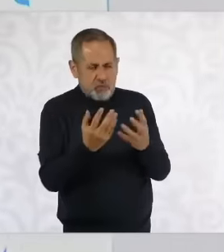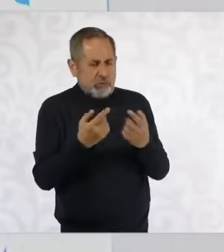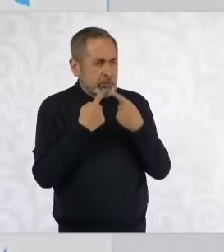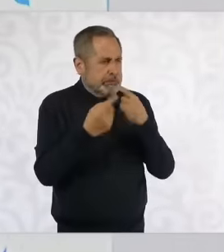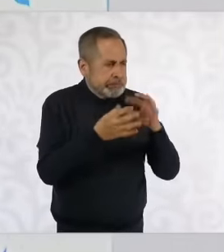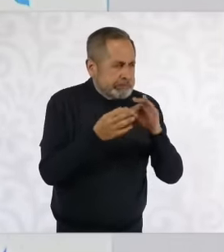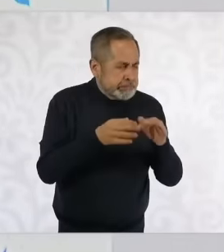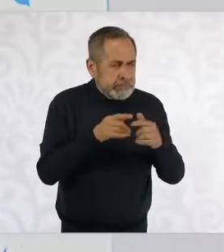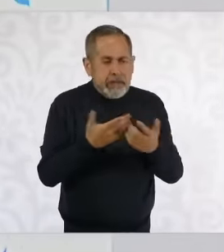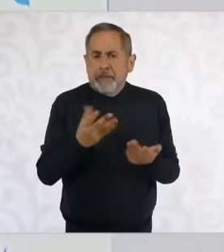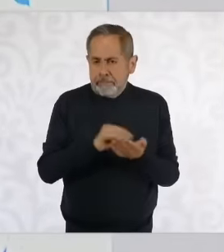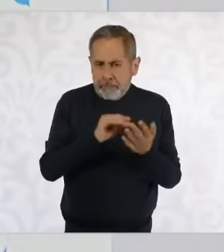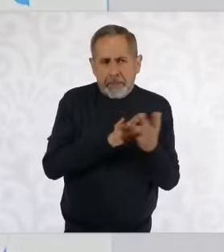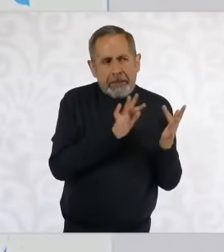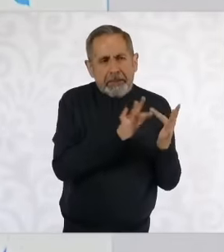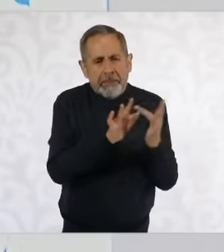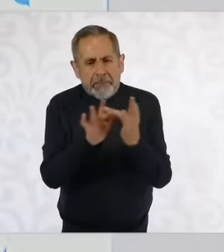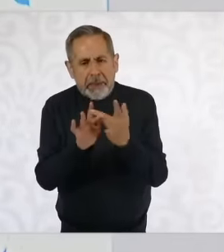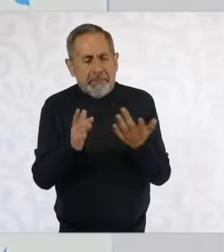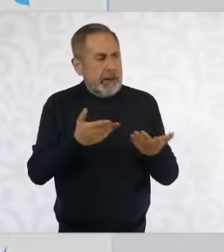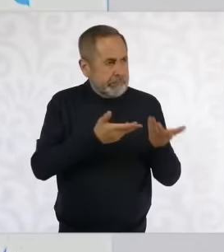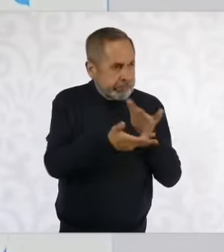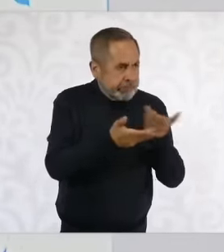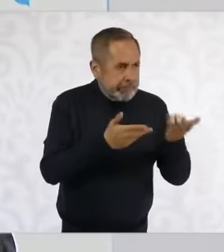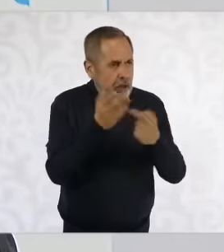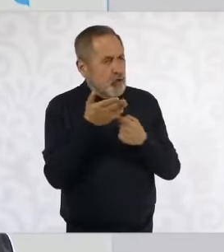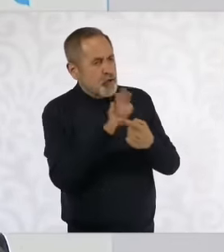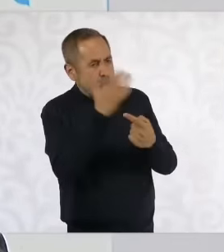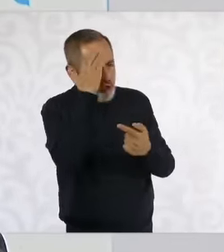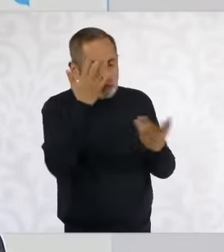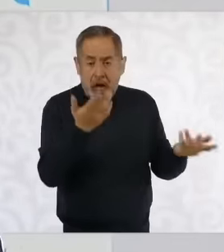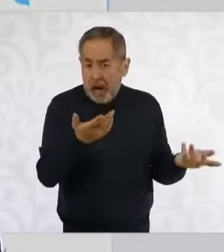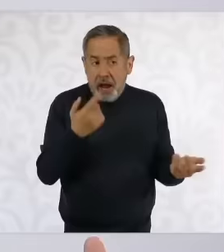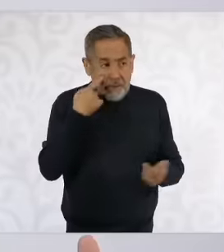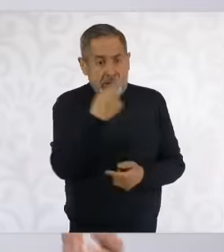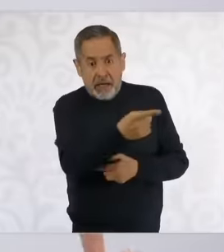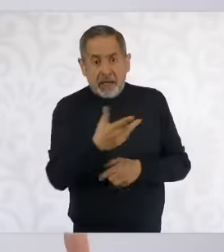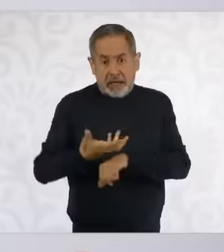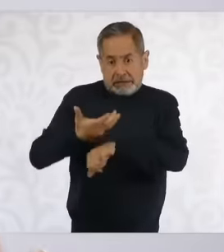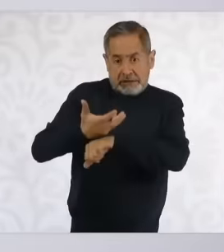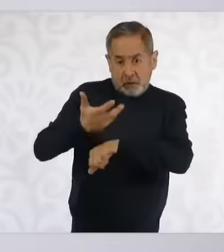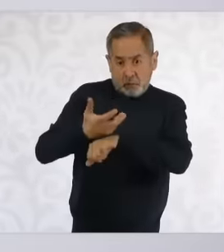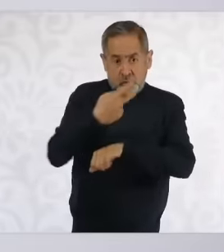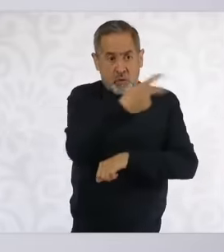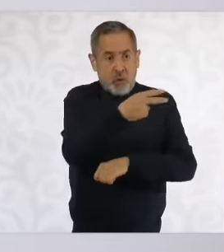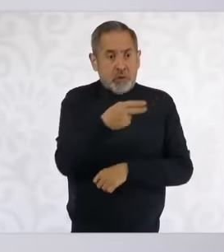because it is It is very important that it be known as the United States, its economy depends a lot on